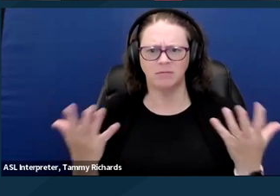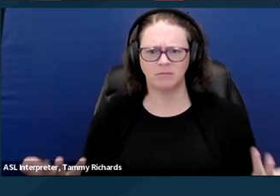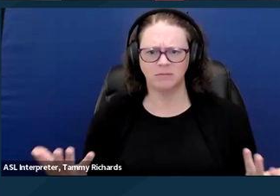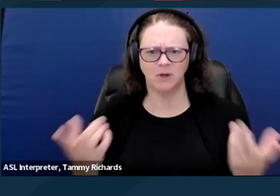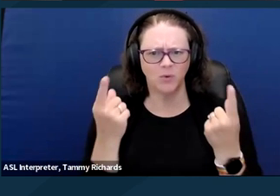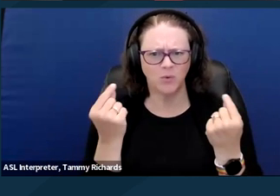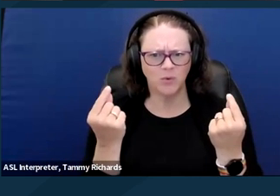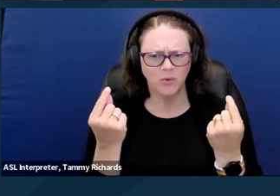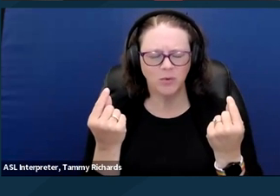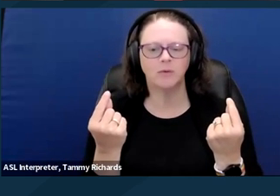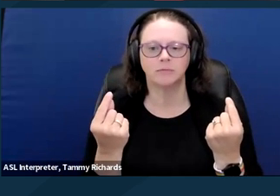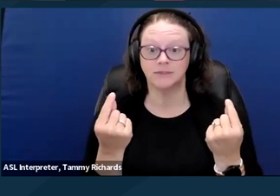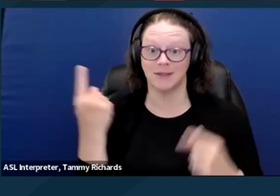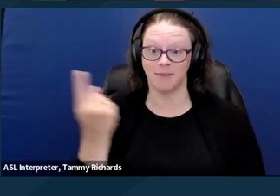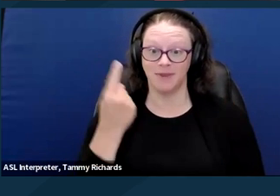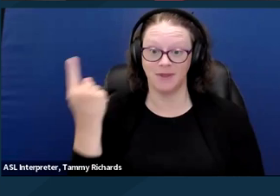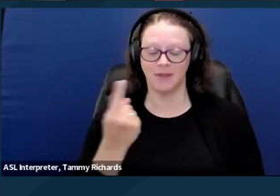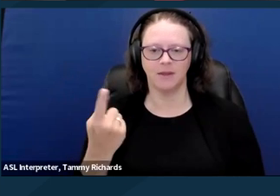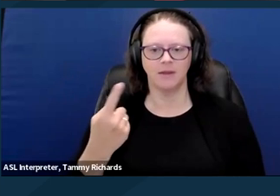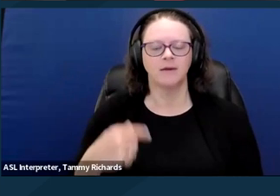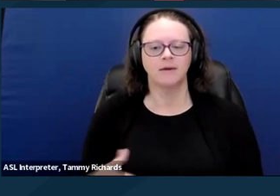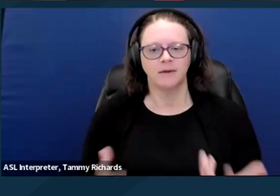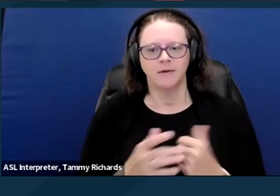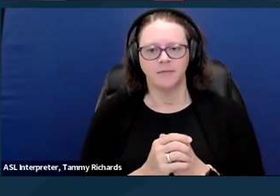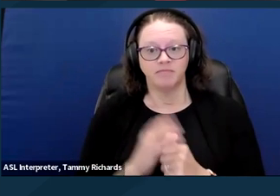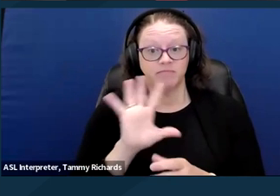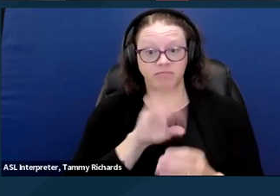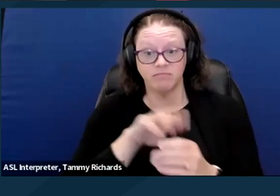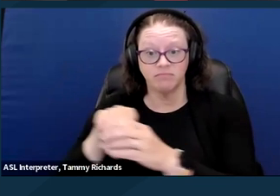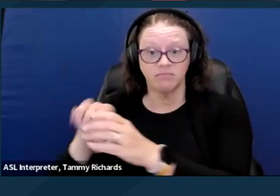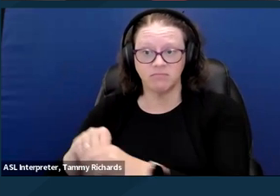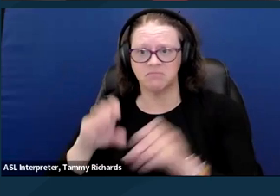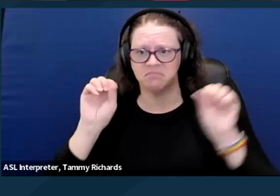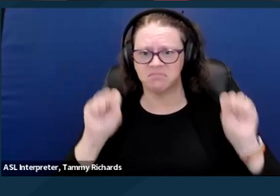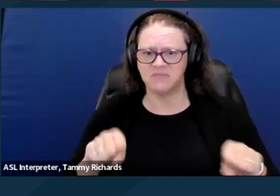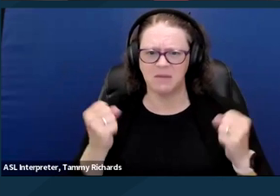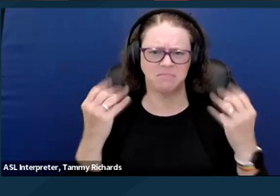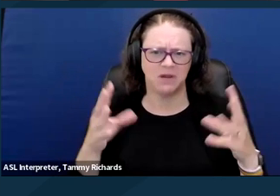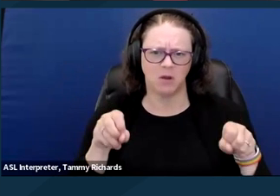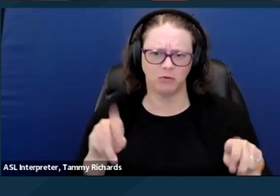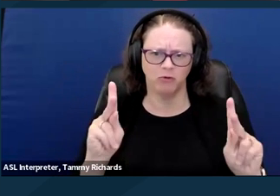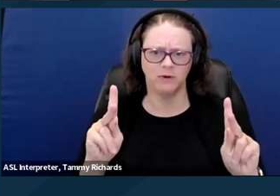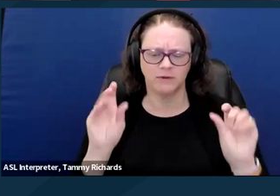There are lots of opportunities to get involved, and resources available to support you.